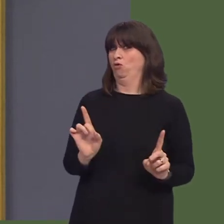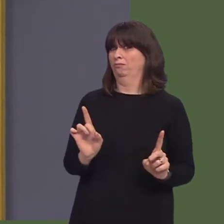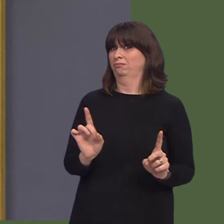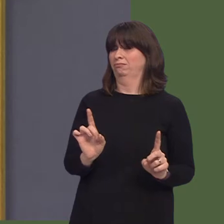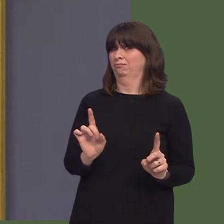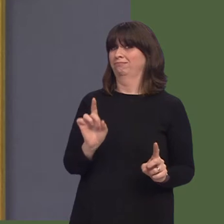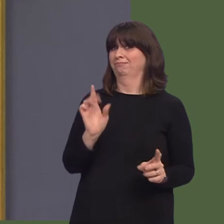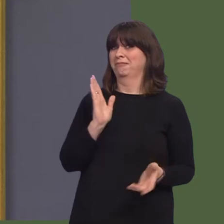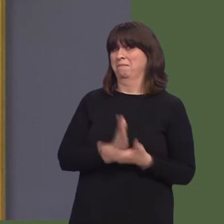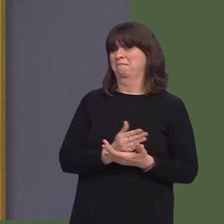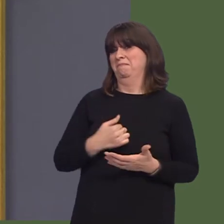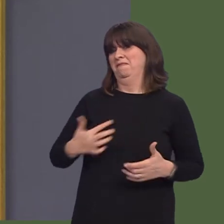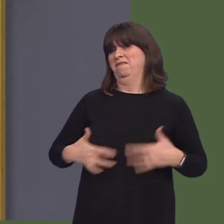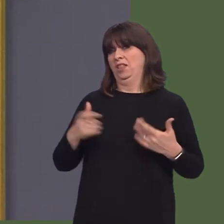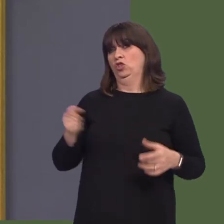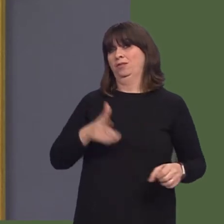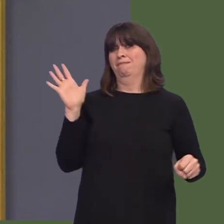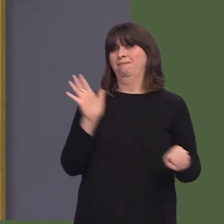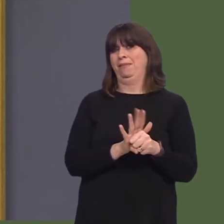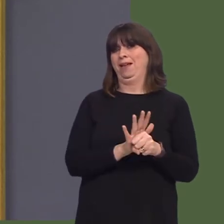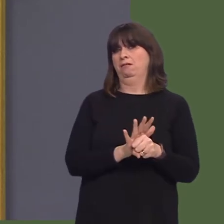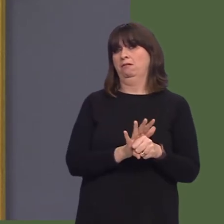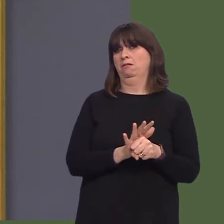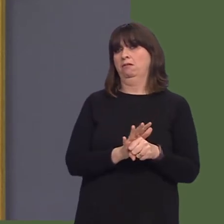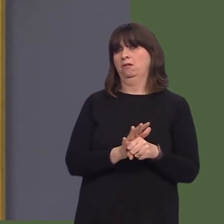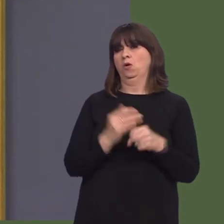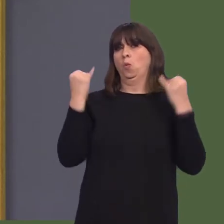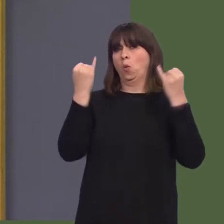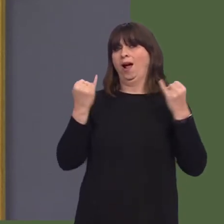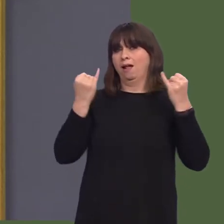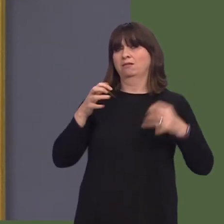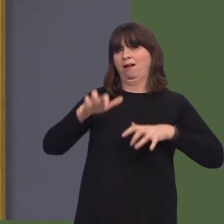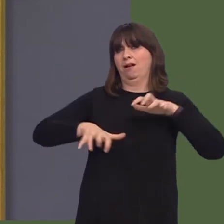the basis that we are a cheap wage economyówhich is what the Conservative Government did in